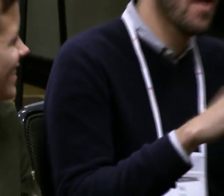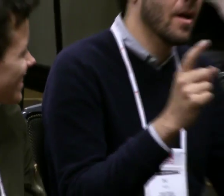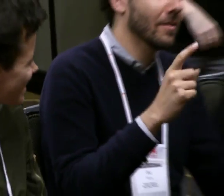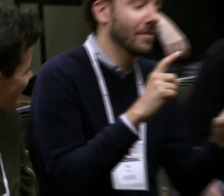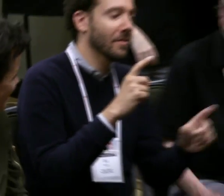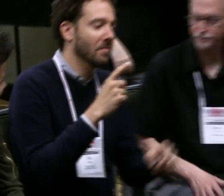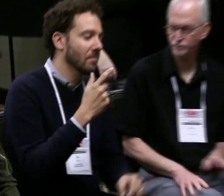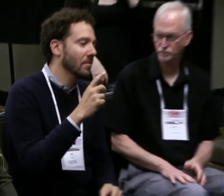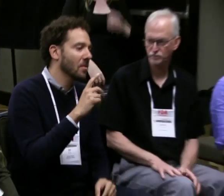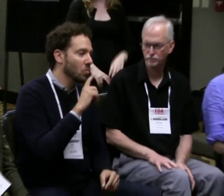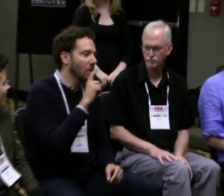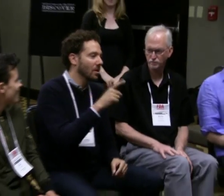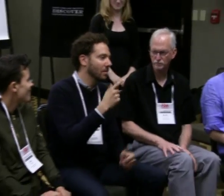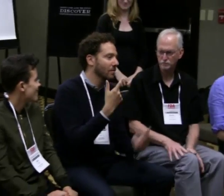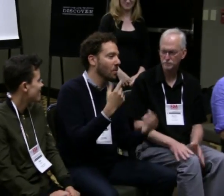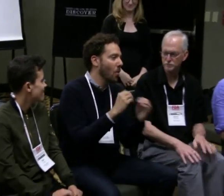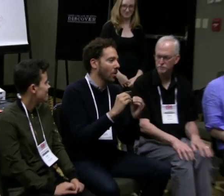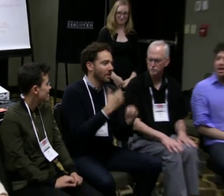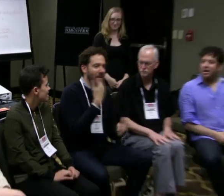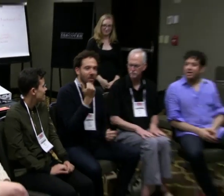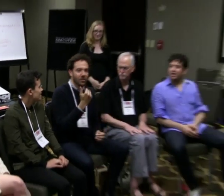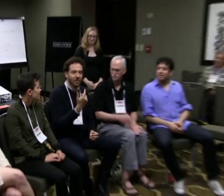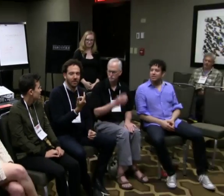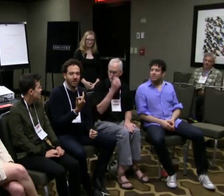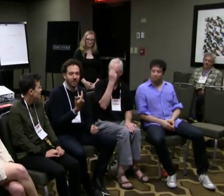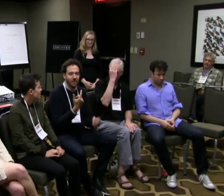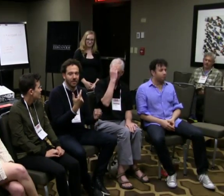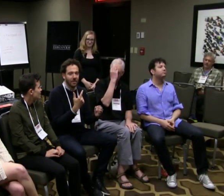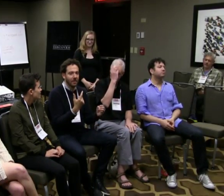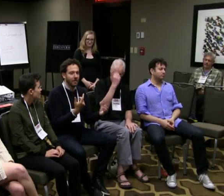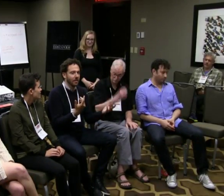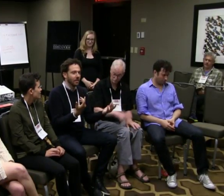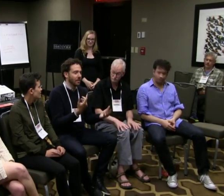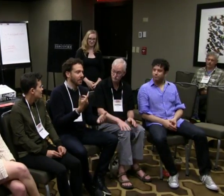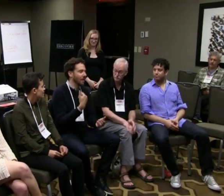But really the more the better.